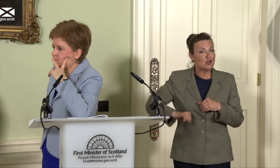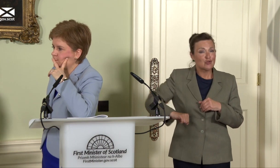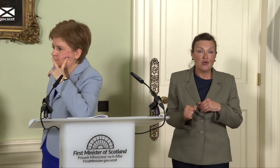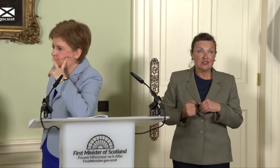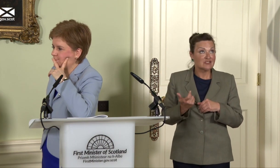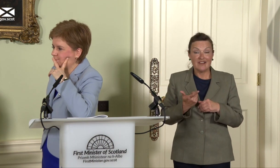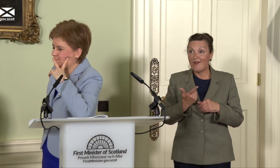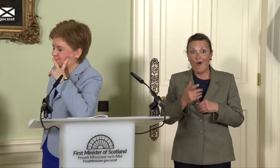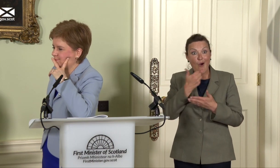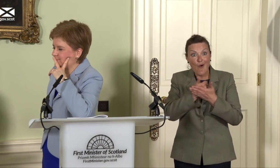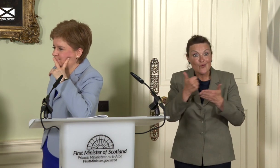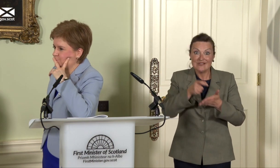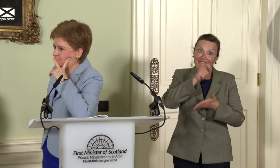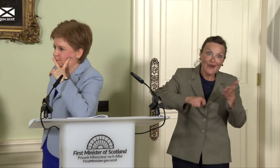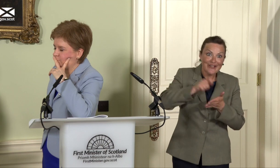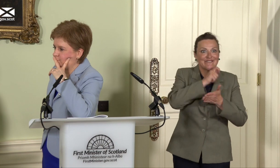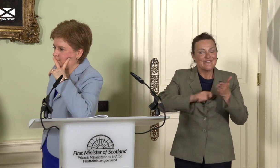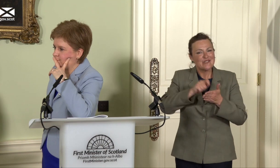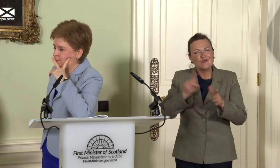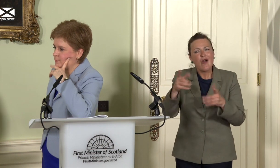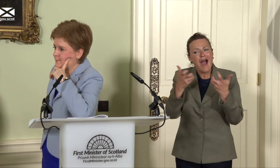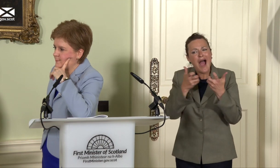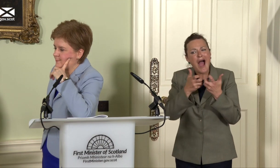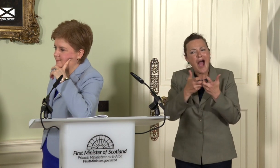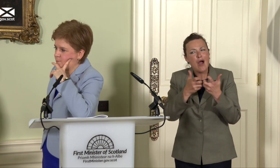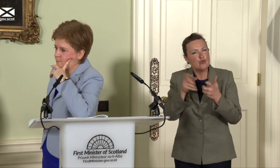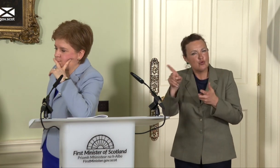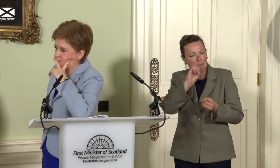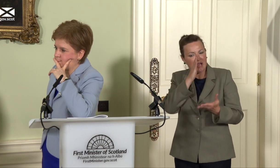so how are you going to try and ensure that high level of engagement within this debate?